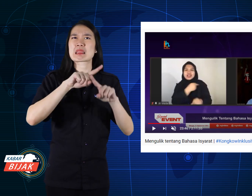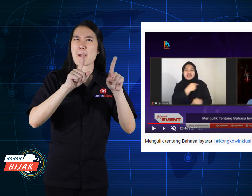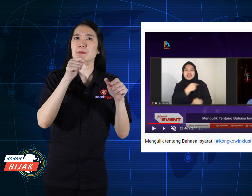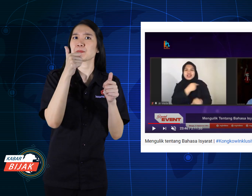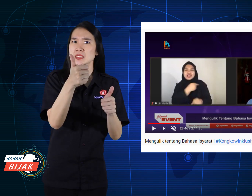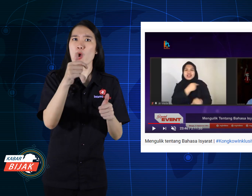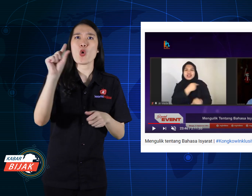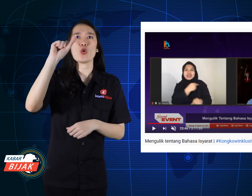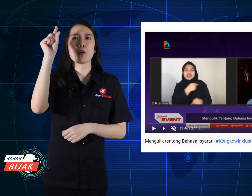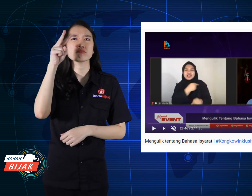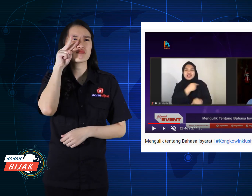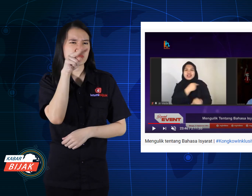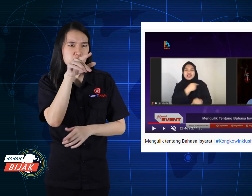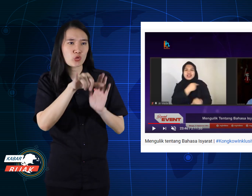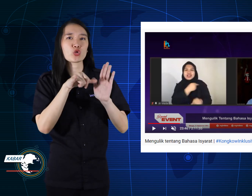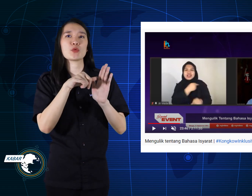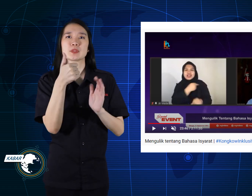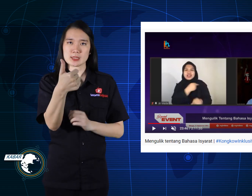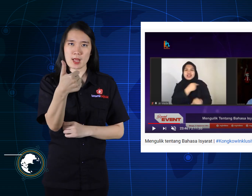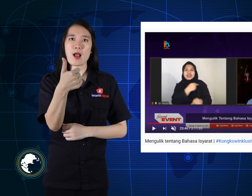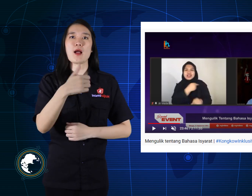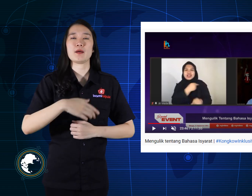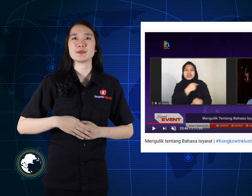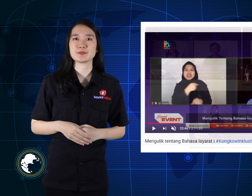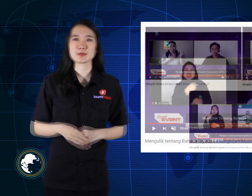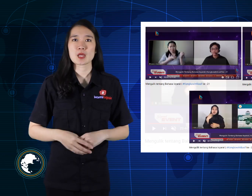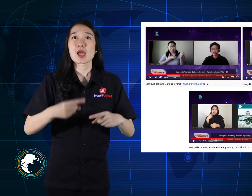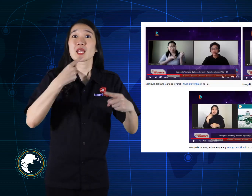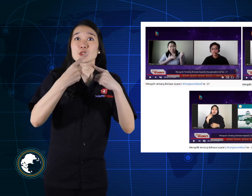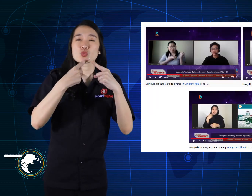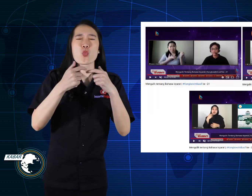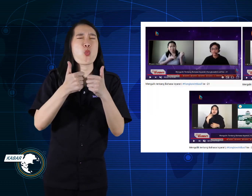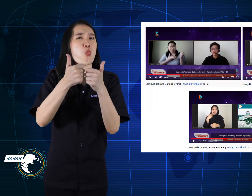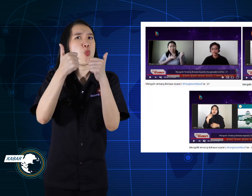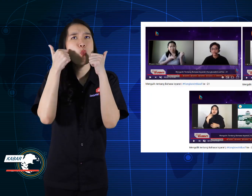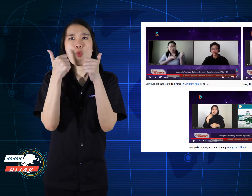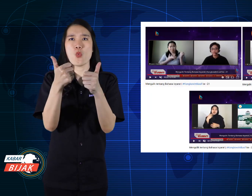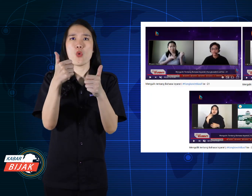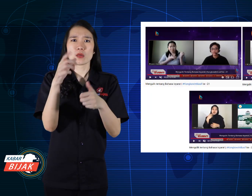But for the public, you can watch it on YouTube. The discussion was very exciting!